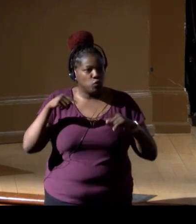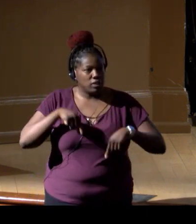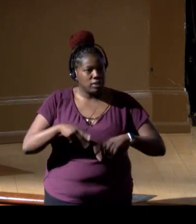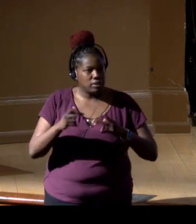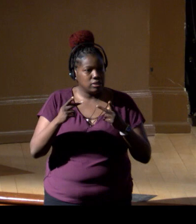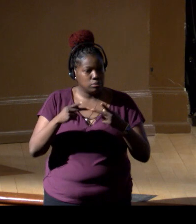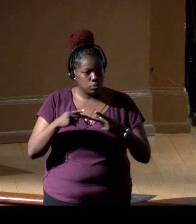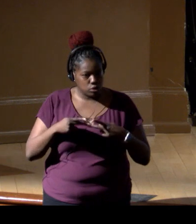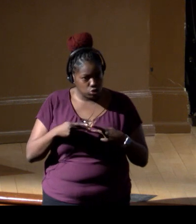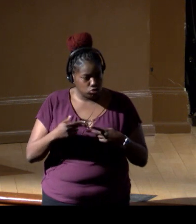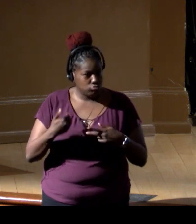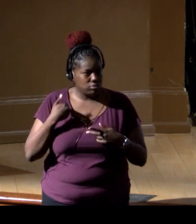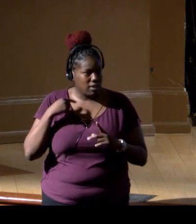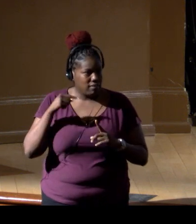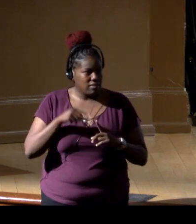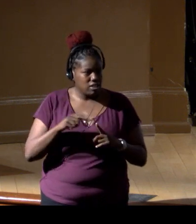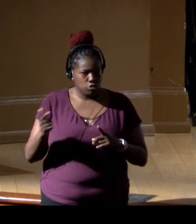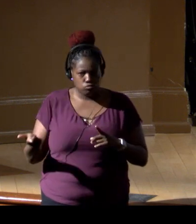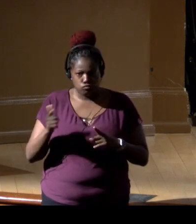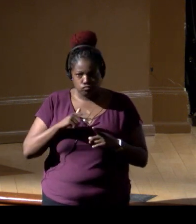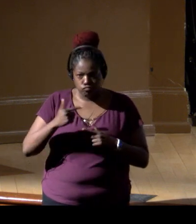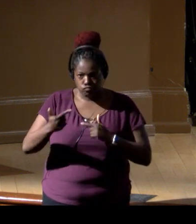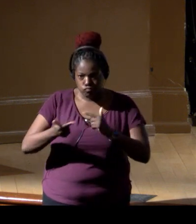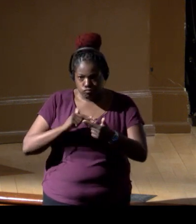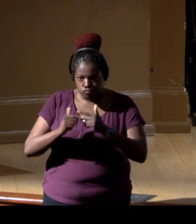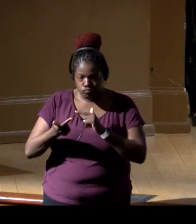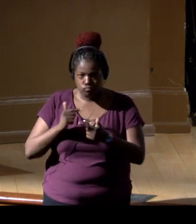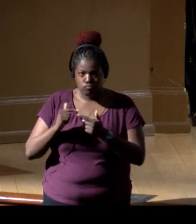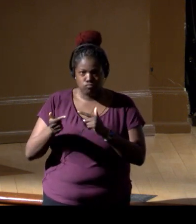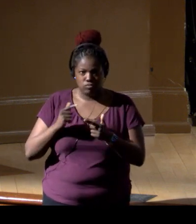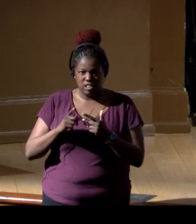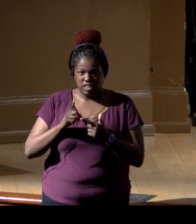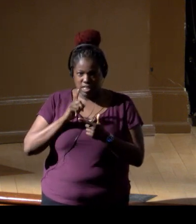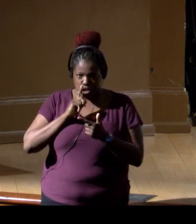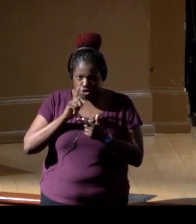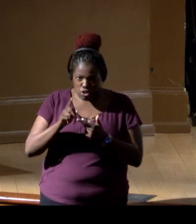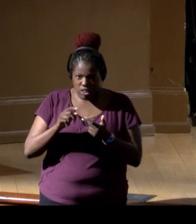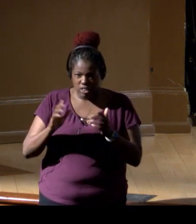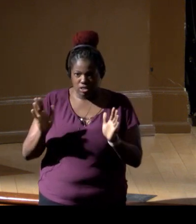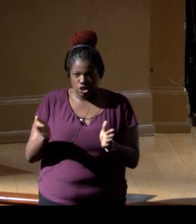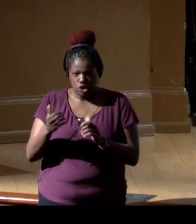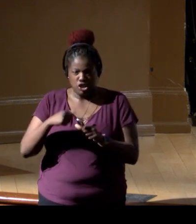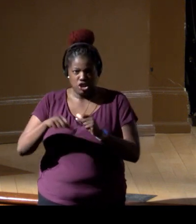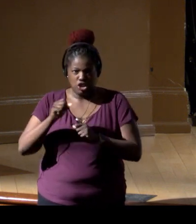and have this back and forth, and really kind of sharpen each other through this process has been amazing.